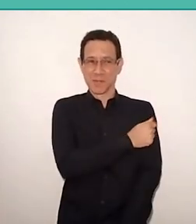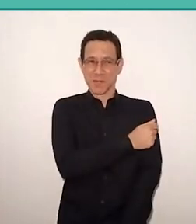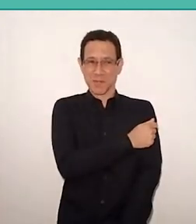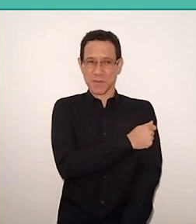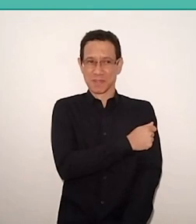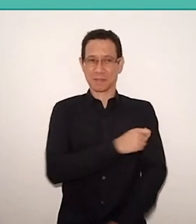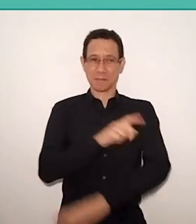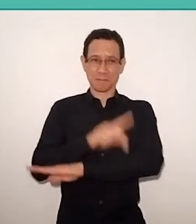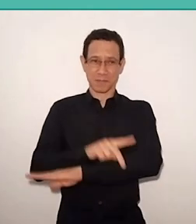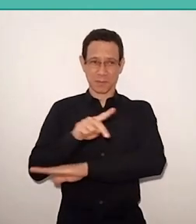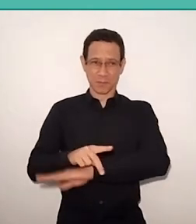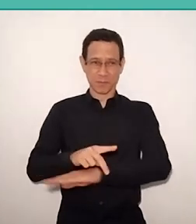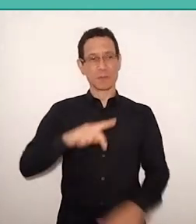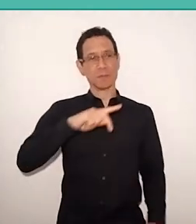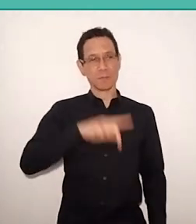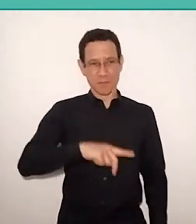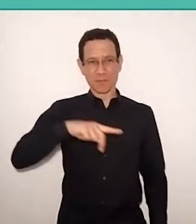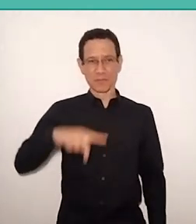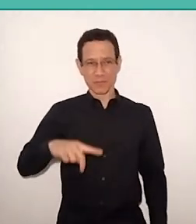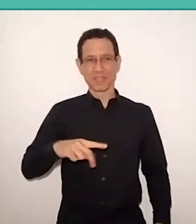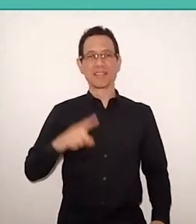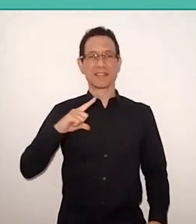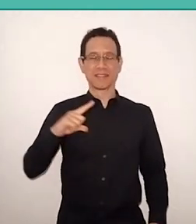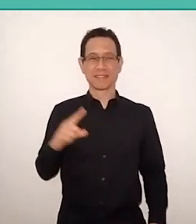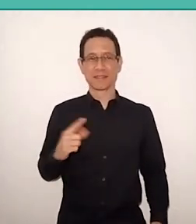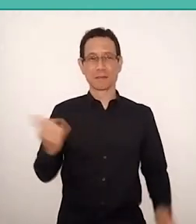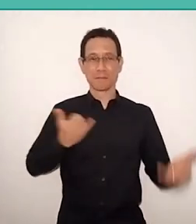teachers, and we're just hearing many people saying